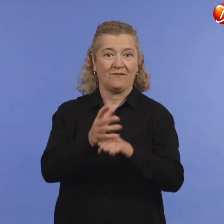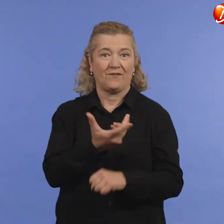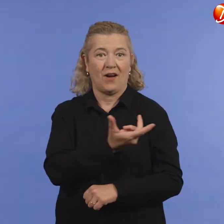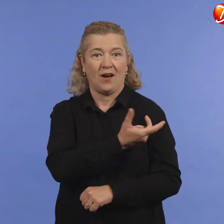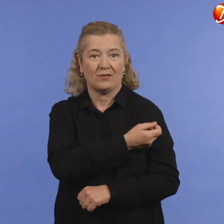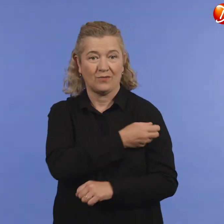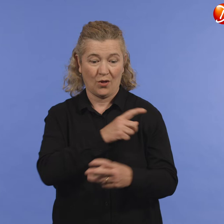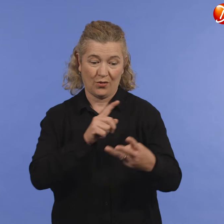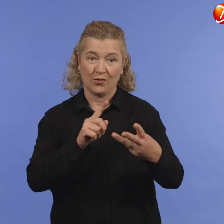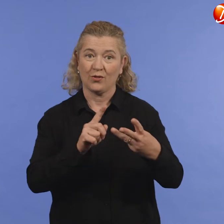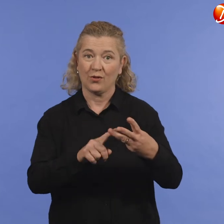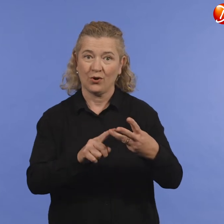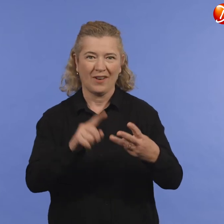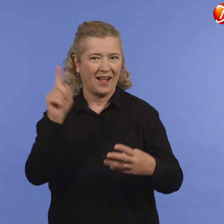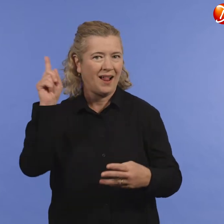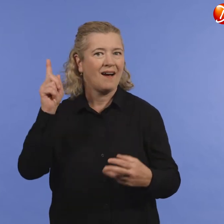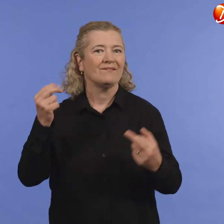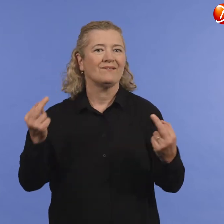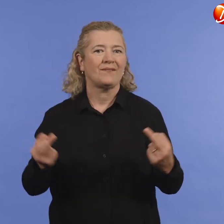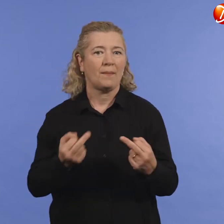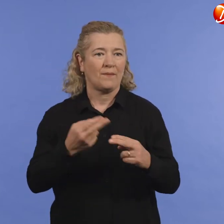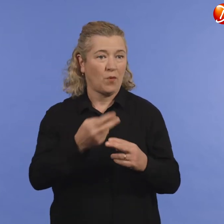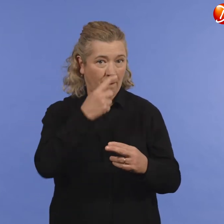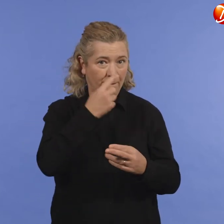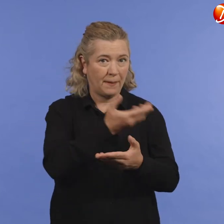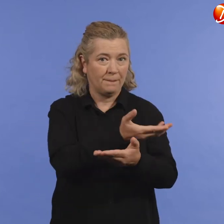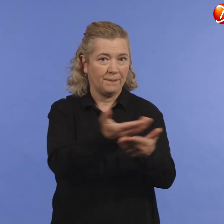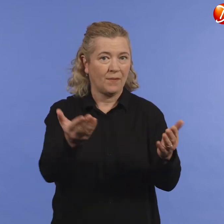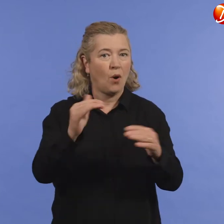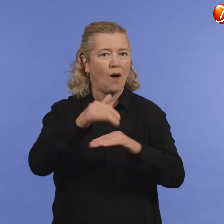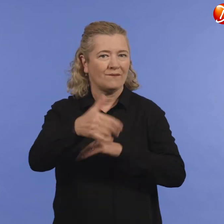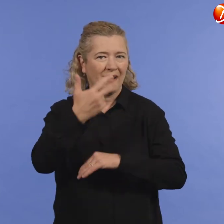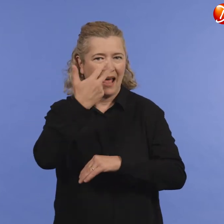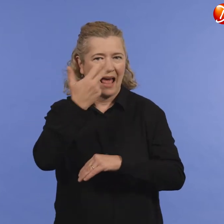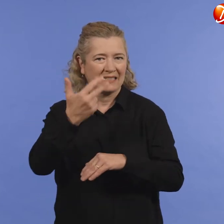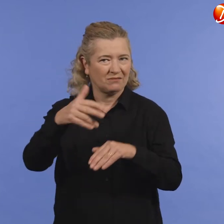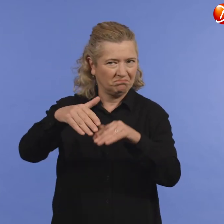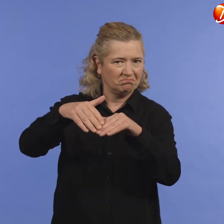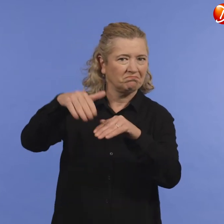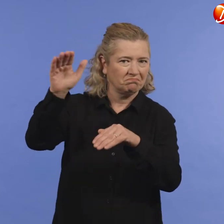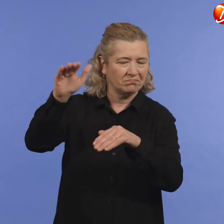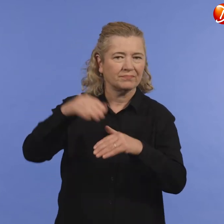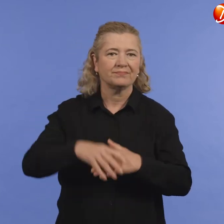COVID-19 vaccination third doses are now available to anyone aged 18 and over.